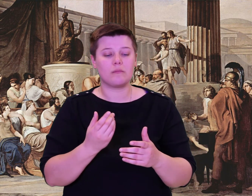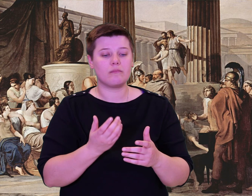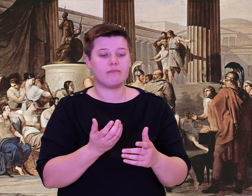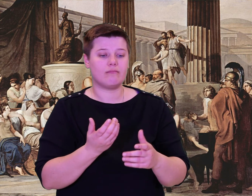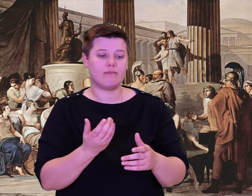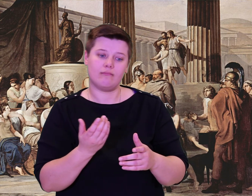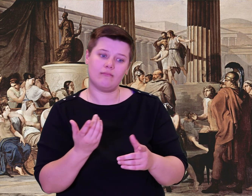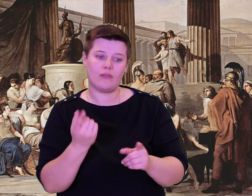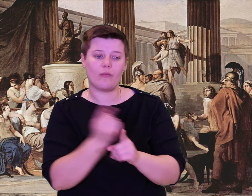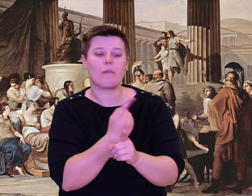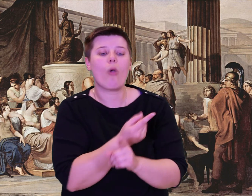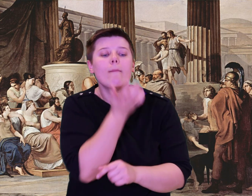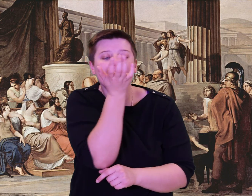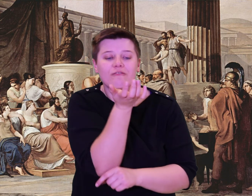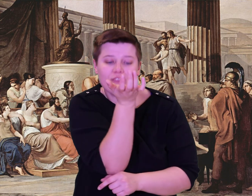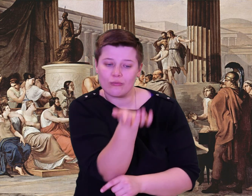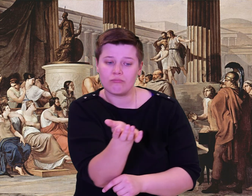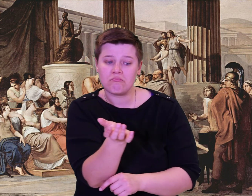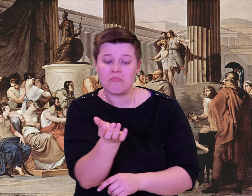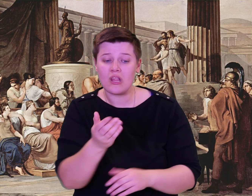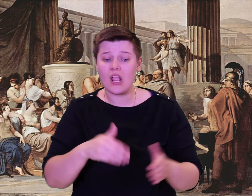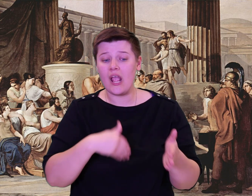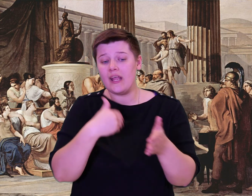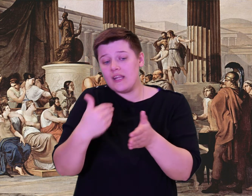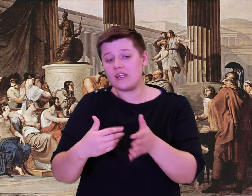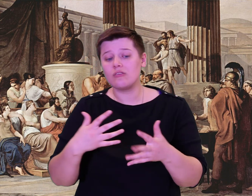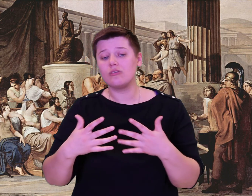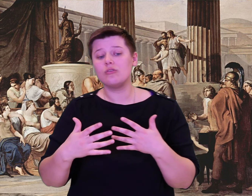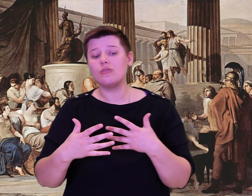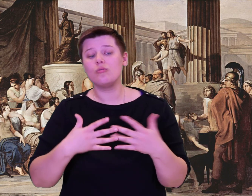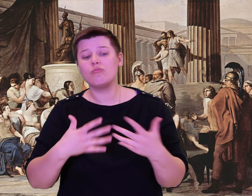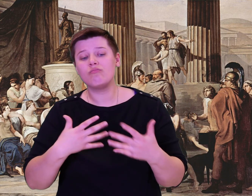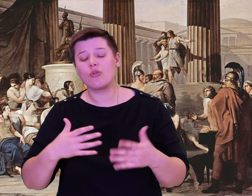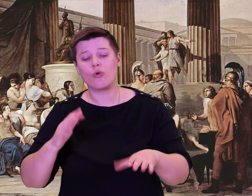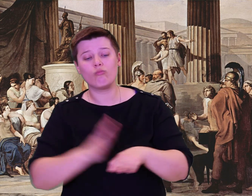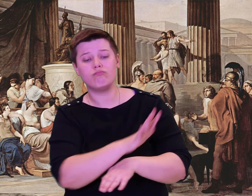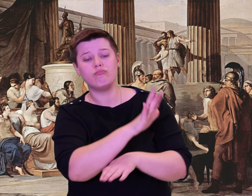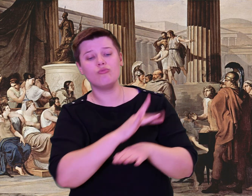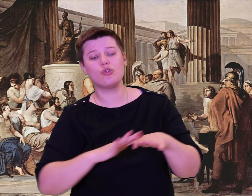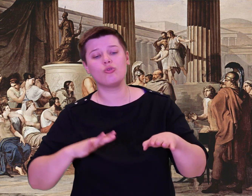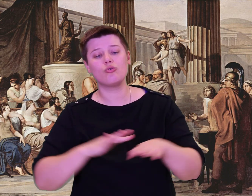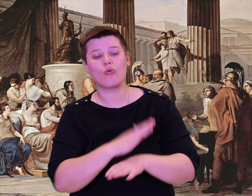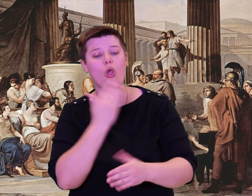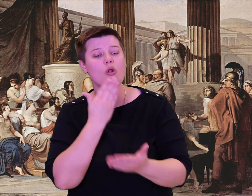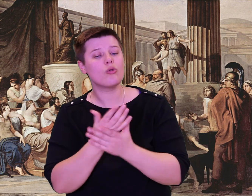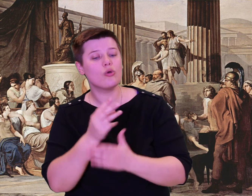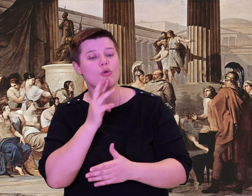Countless goats live there, but people never visit it.